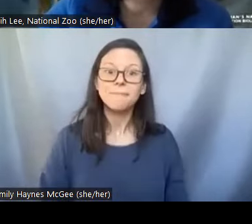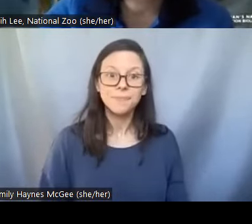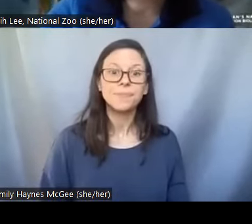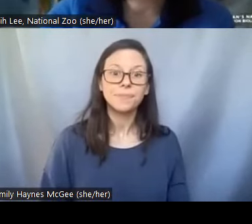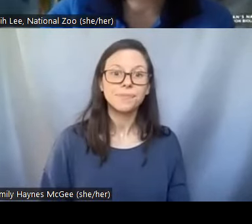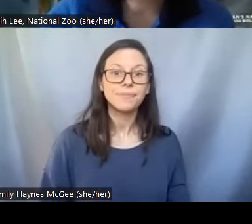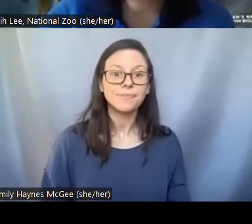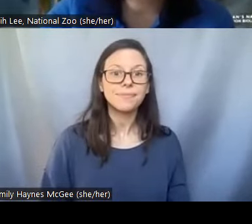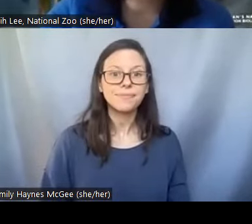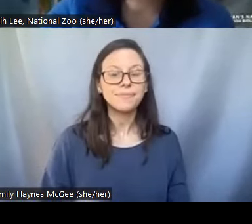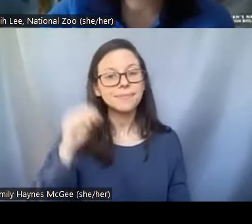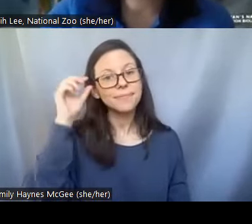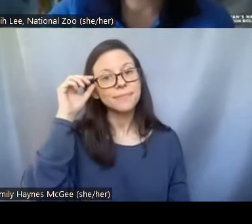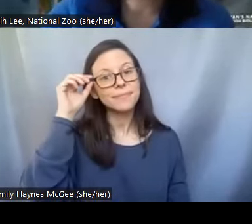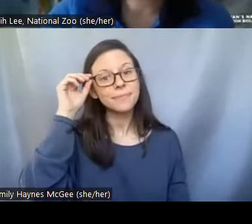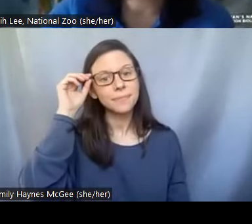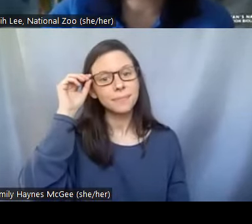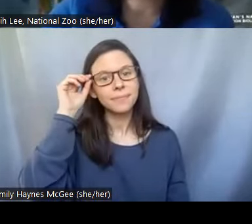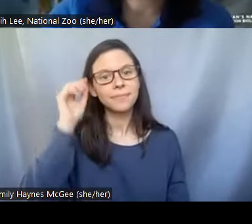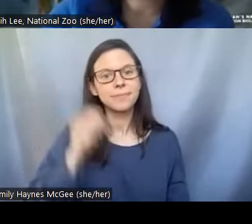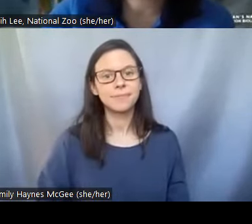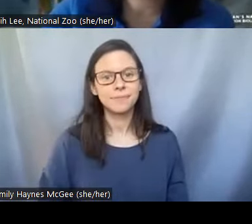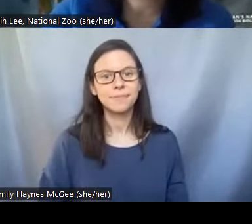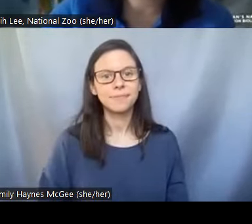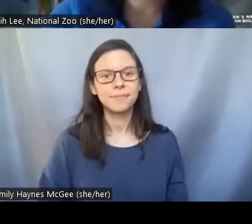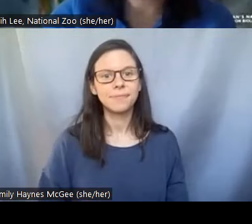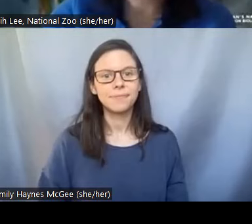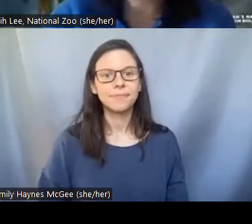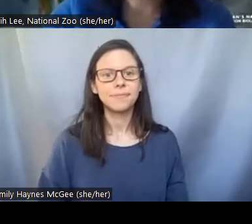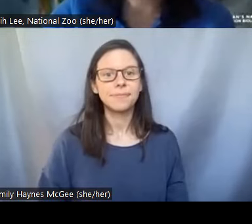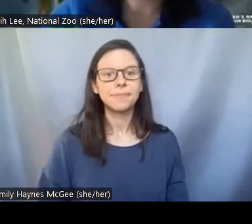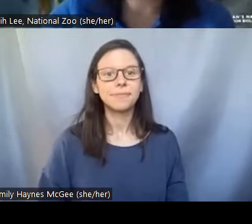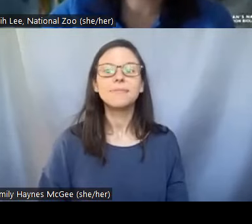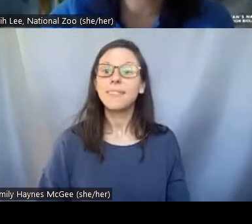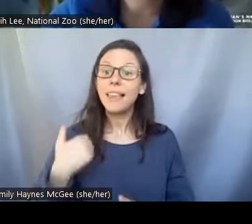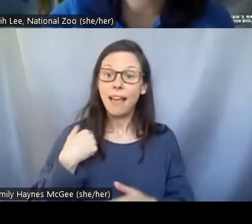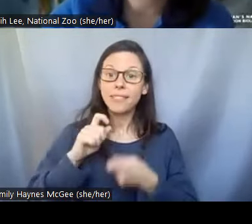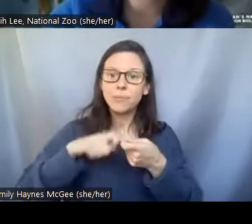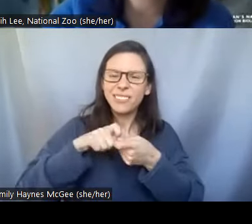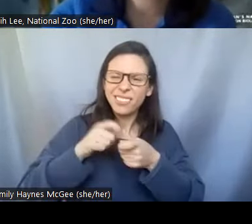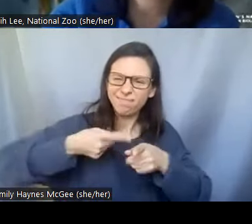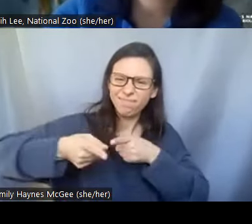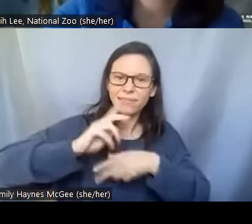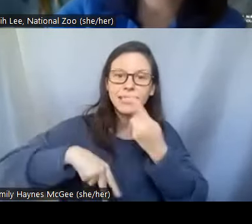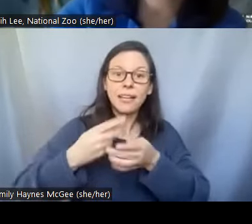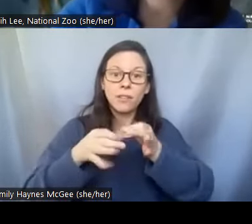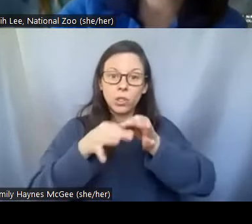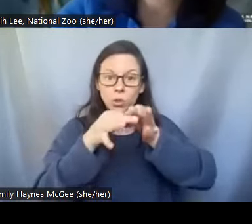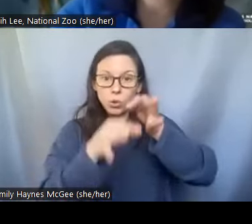Pei-Chih: And then we will put them into these tubes that we call cryotubes and so i'm just assembling